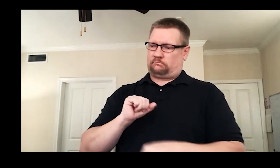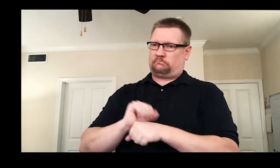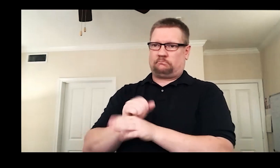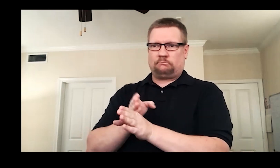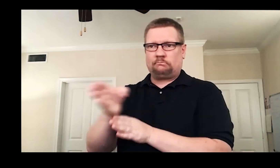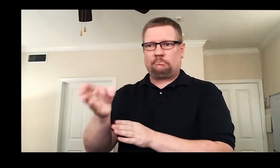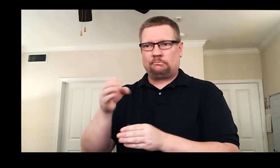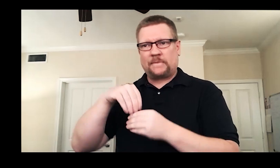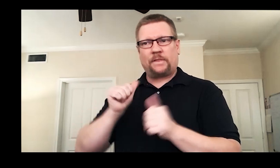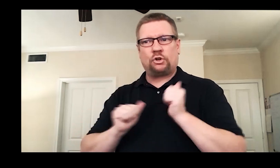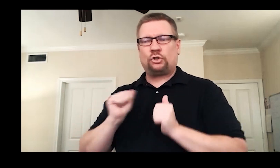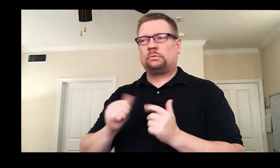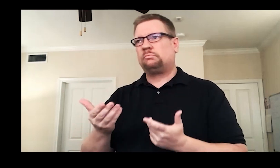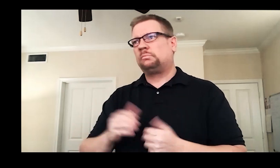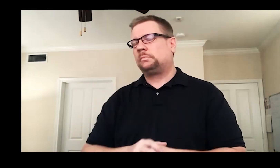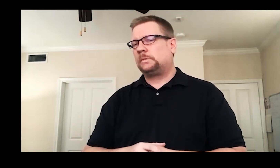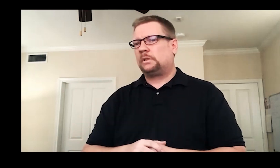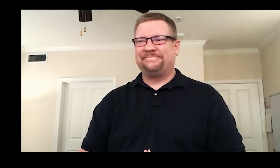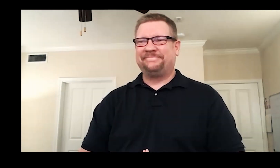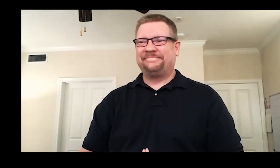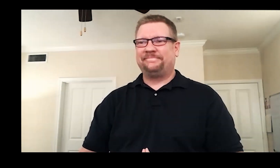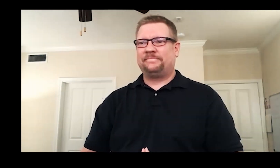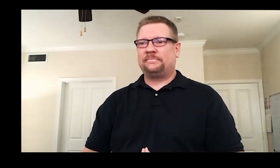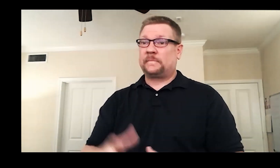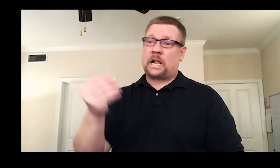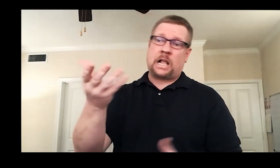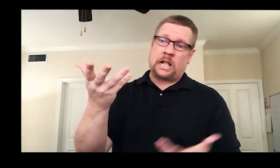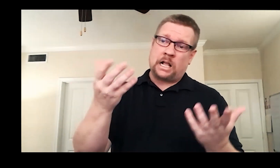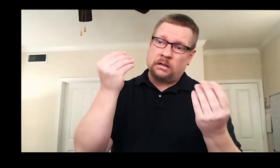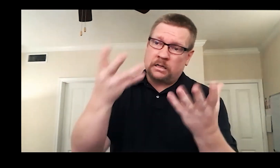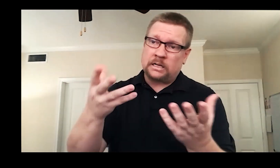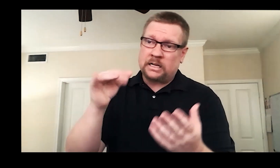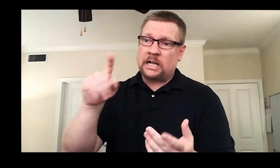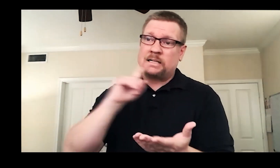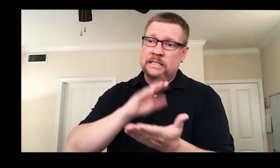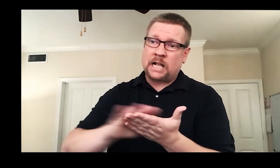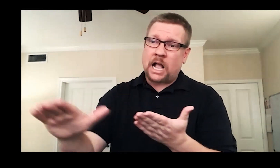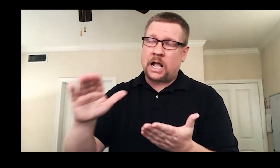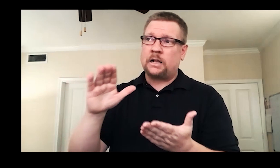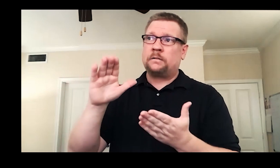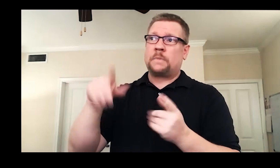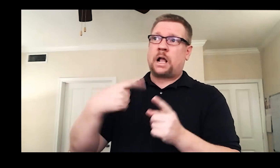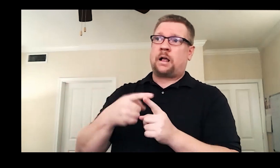things then that formed who I became as a theater professional. I will say, too, that it was nice